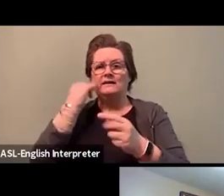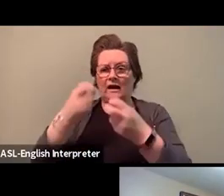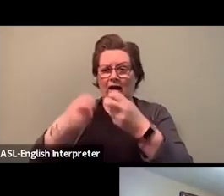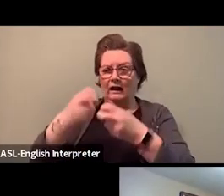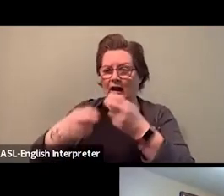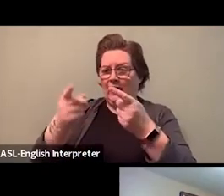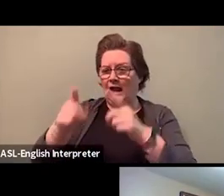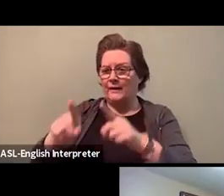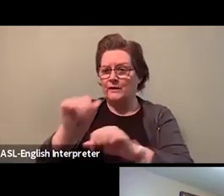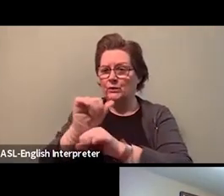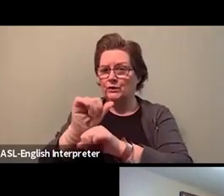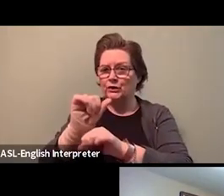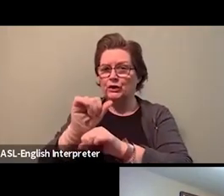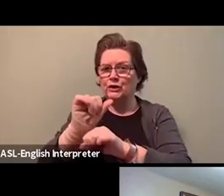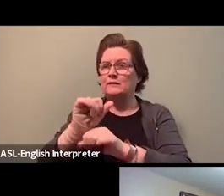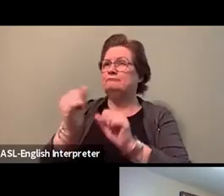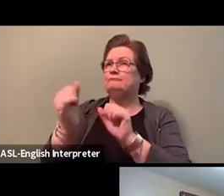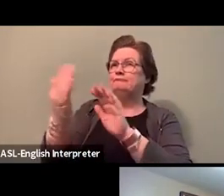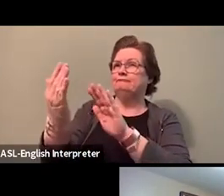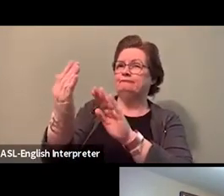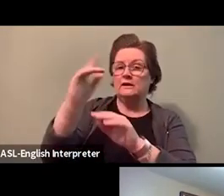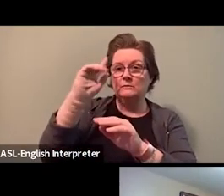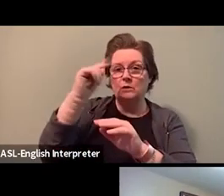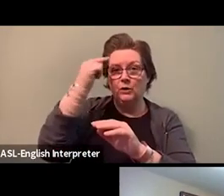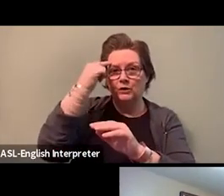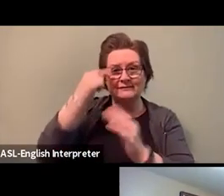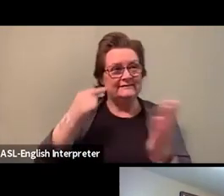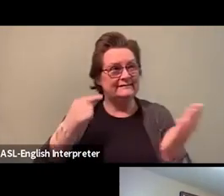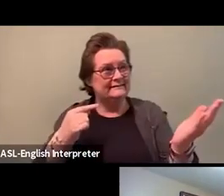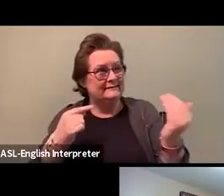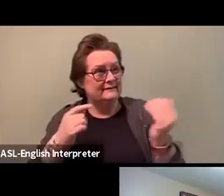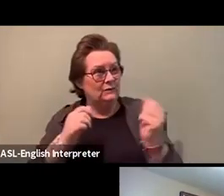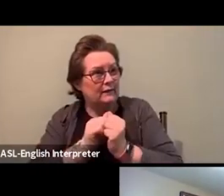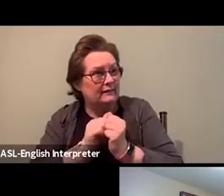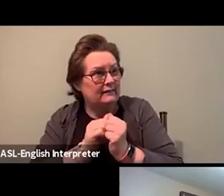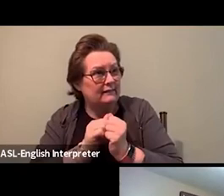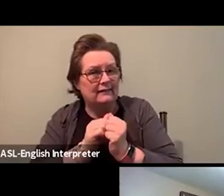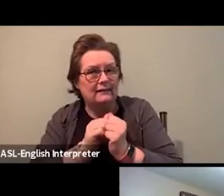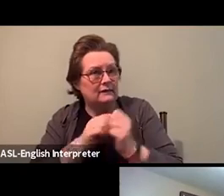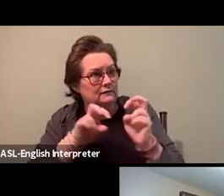Because what I do remember, part of the story, I wasn't there, but I know this story.